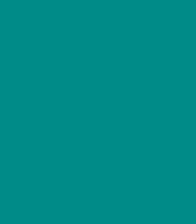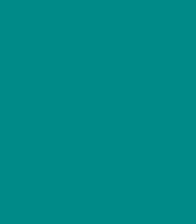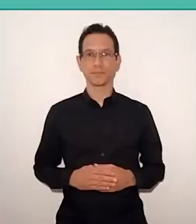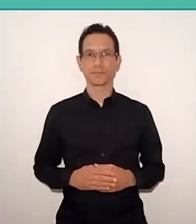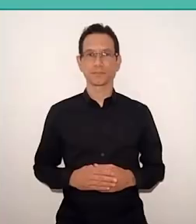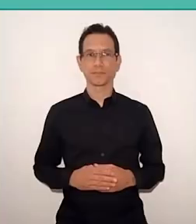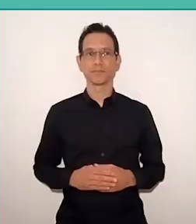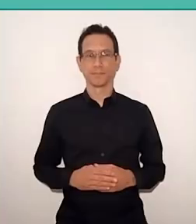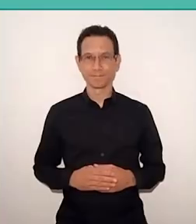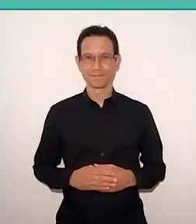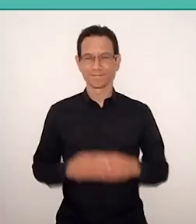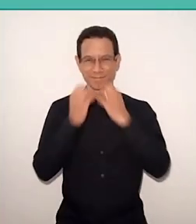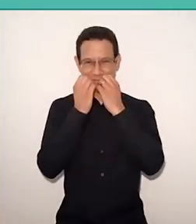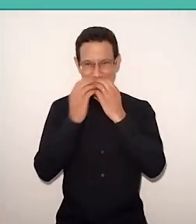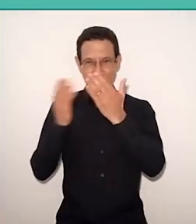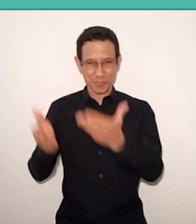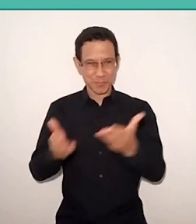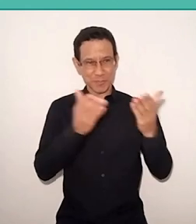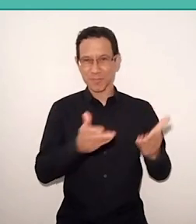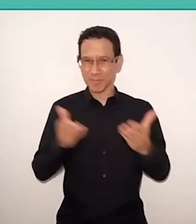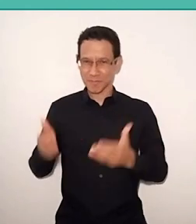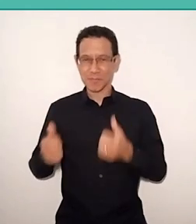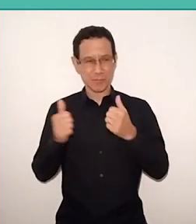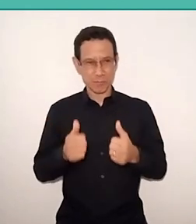Welcome all to the virtual environment